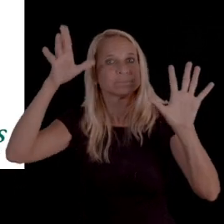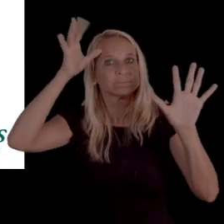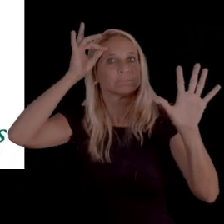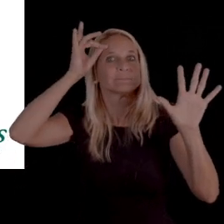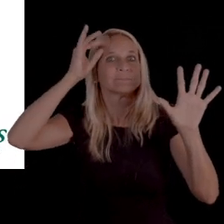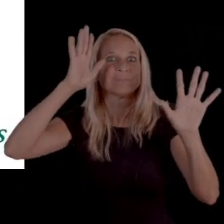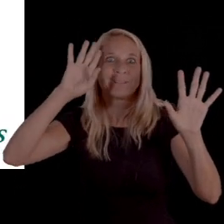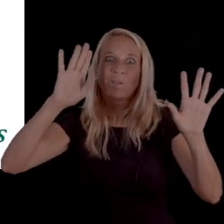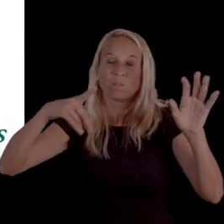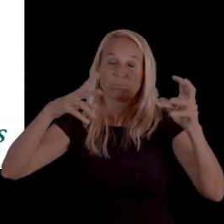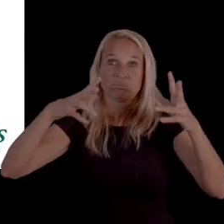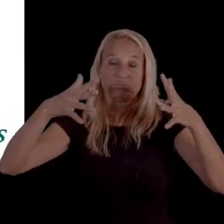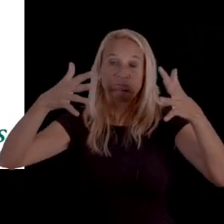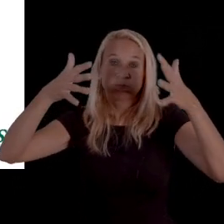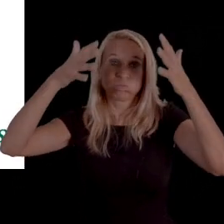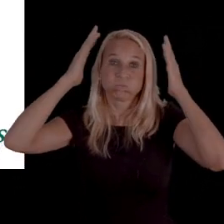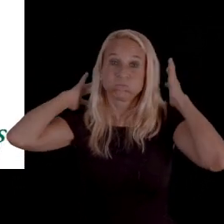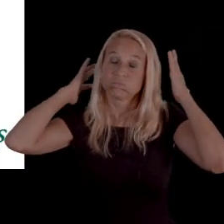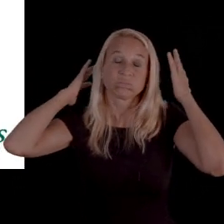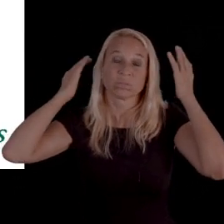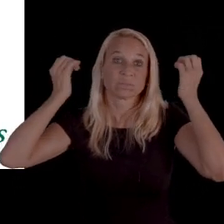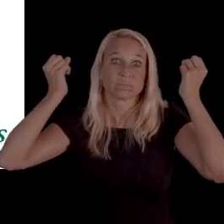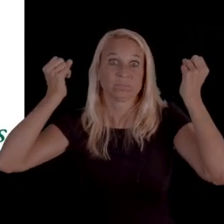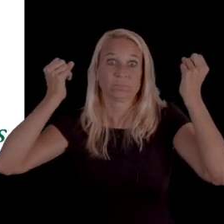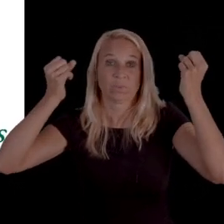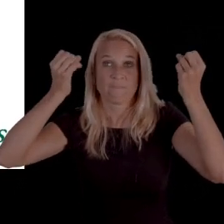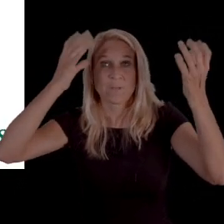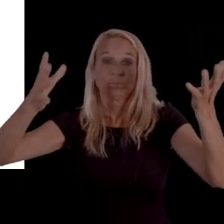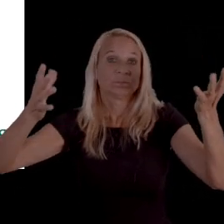and we realize that it is a lot of information to kind of take in.